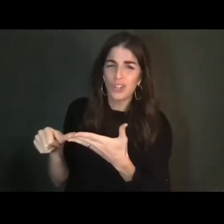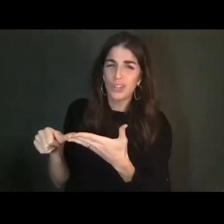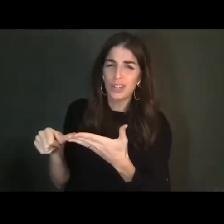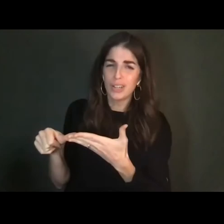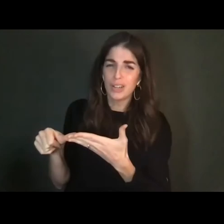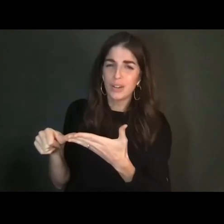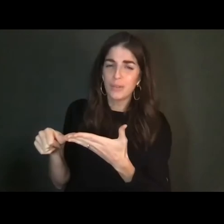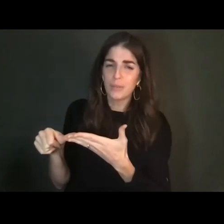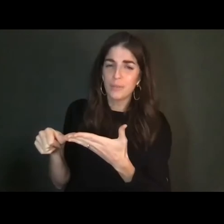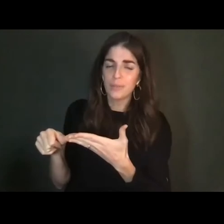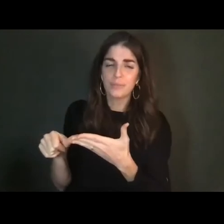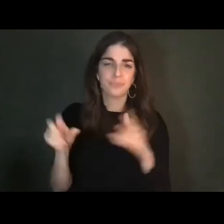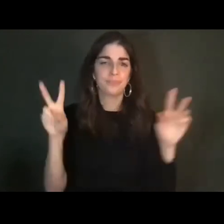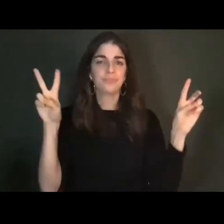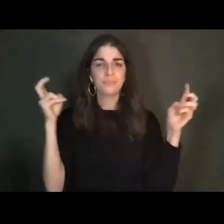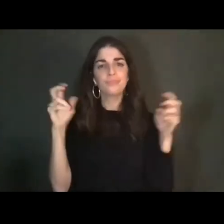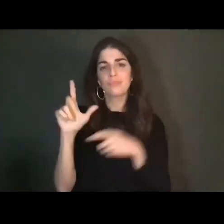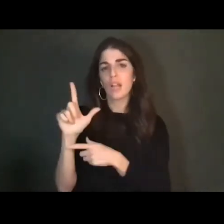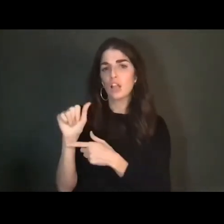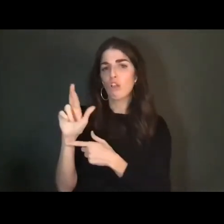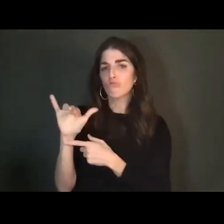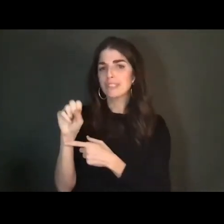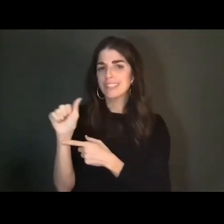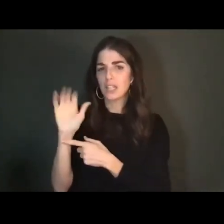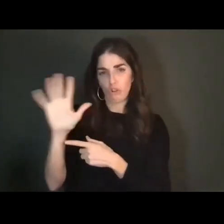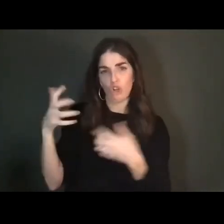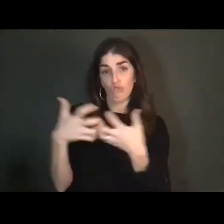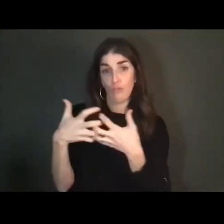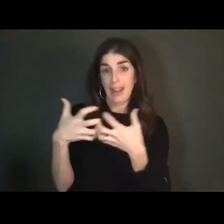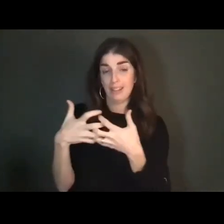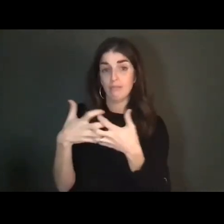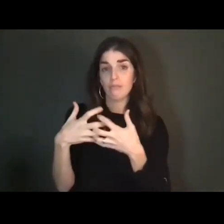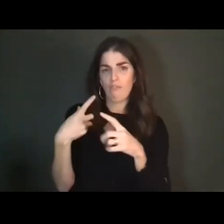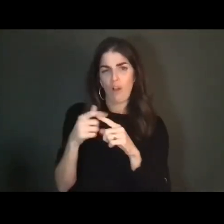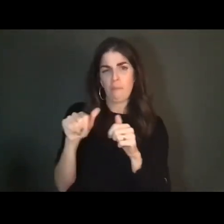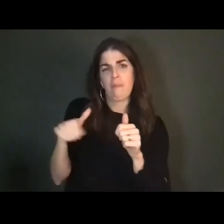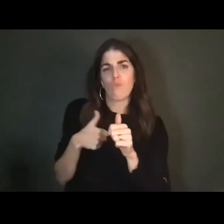helper from earlier in the scene, crosses, going from the back of the apartment to the